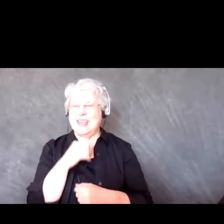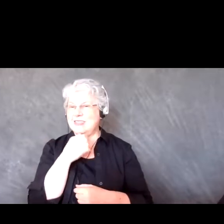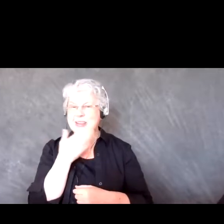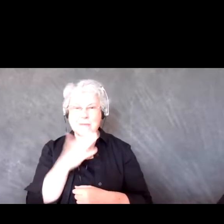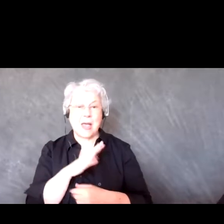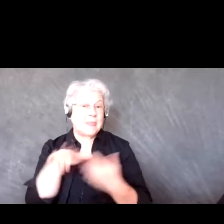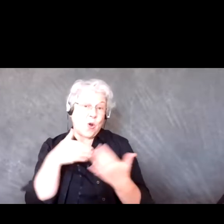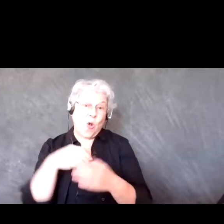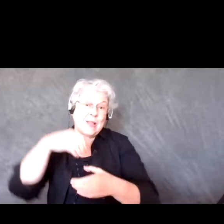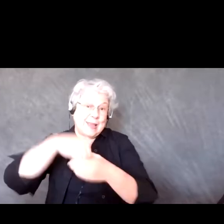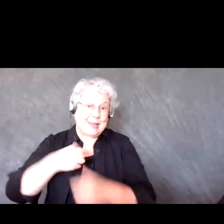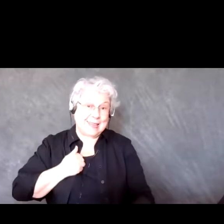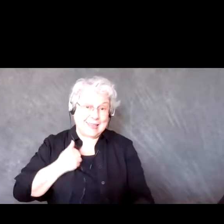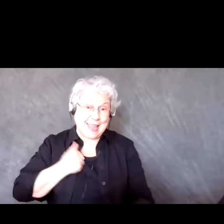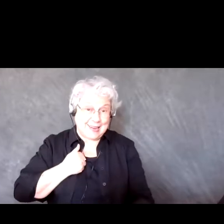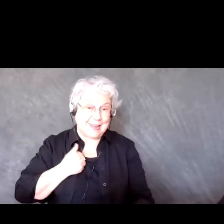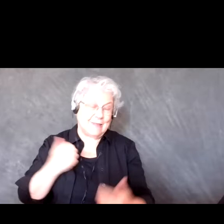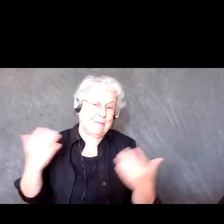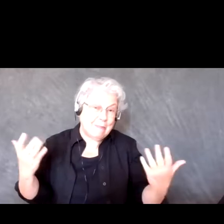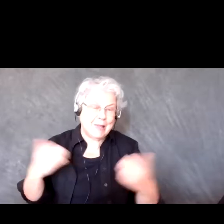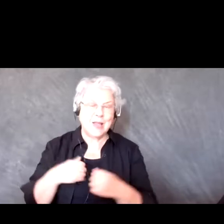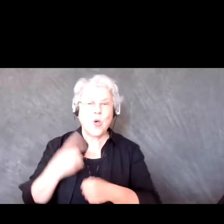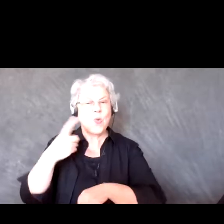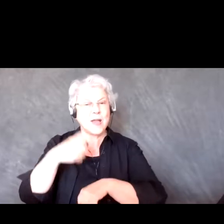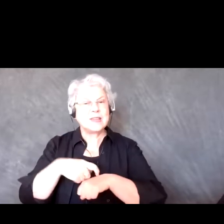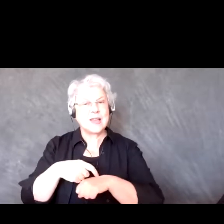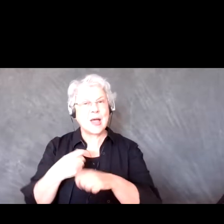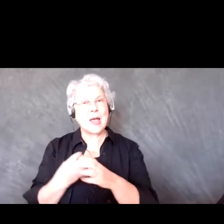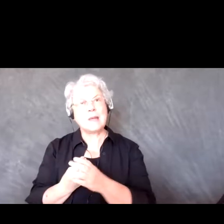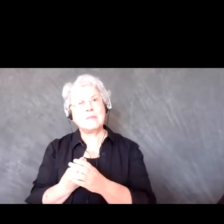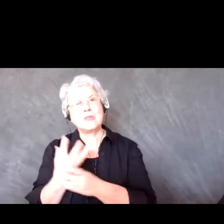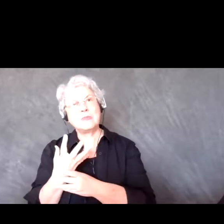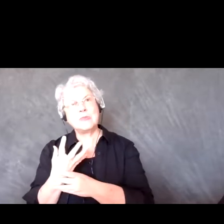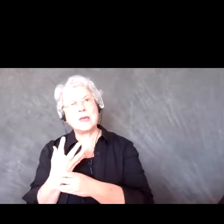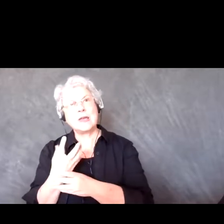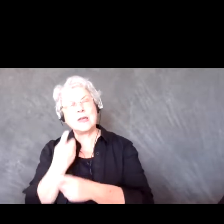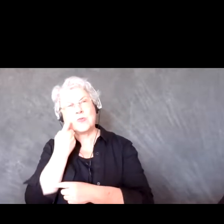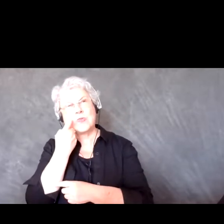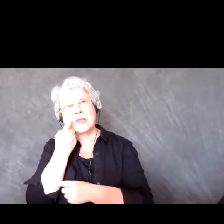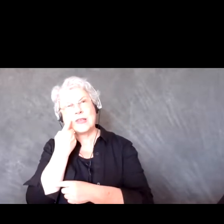I did have to do one session probably in the spring where I was hosting a session